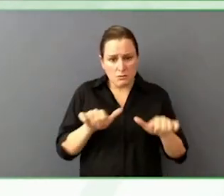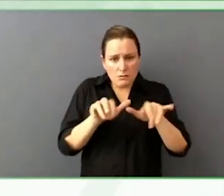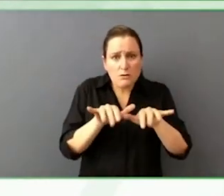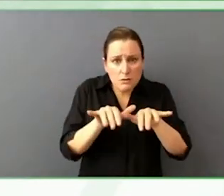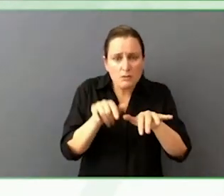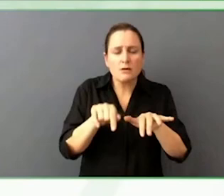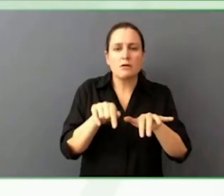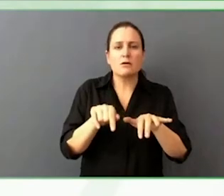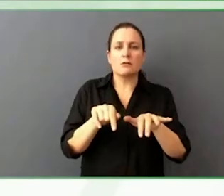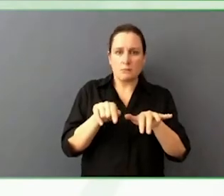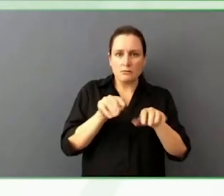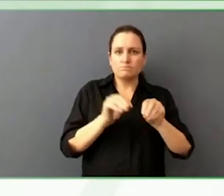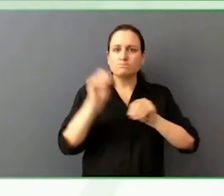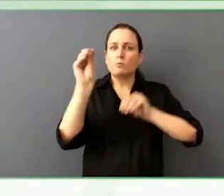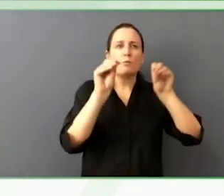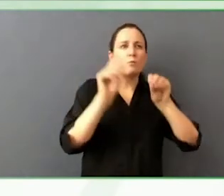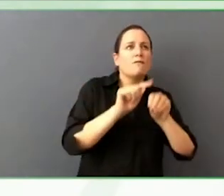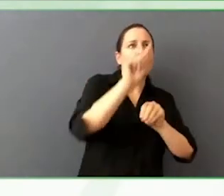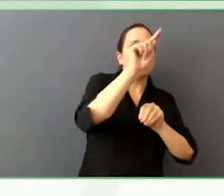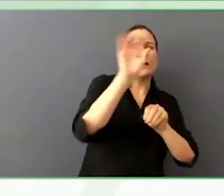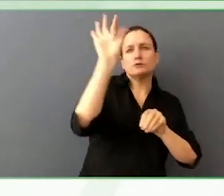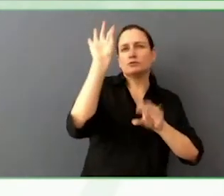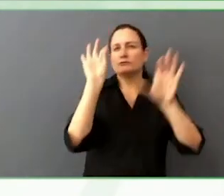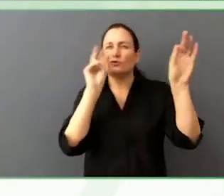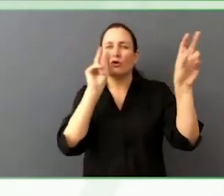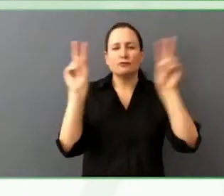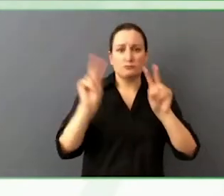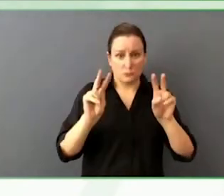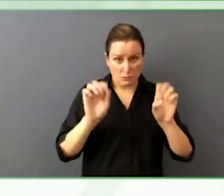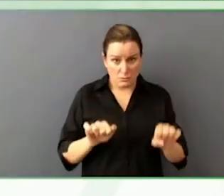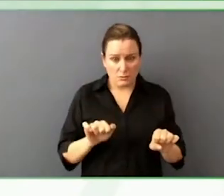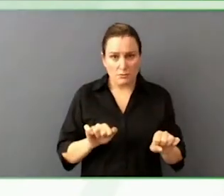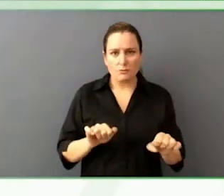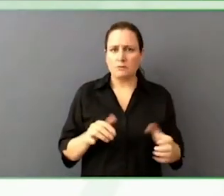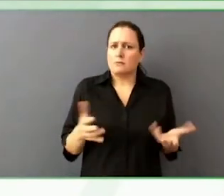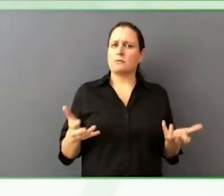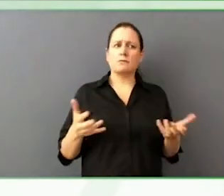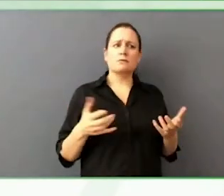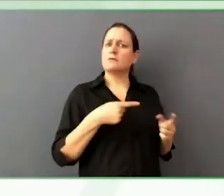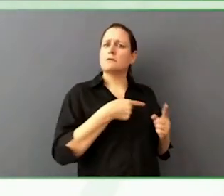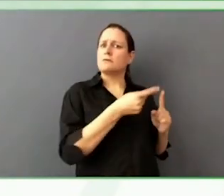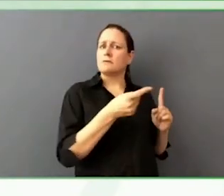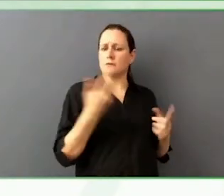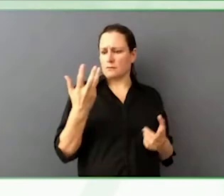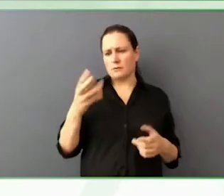worked on… Understanding different controls people can use on our site.